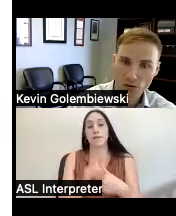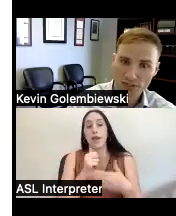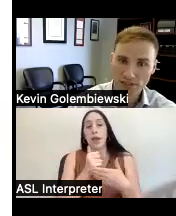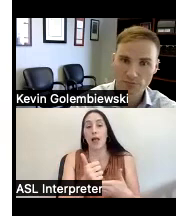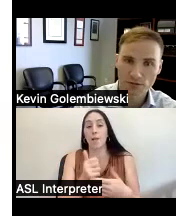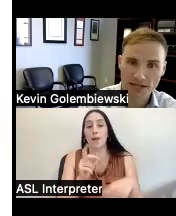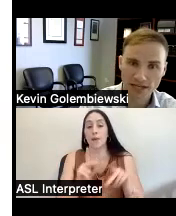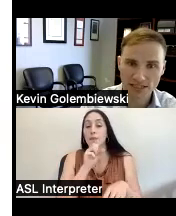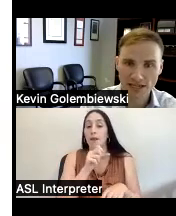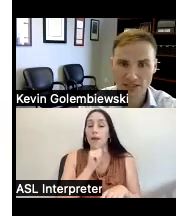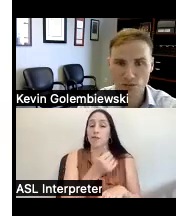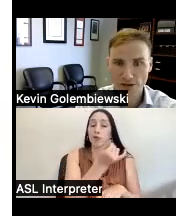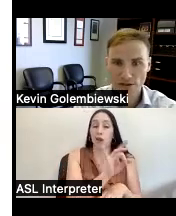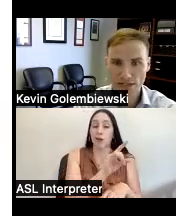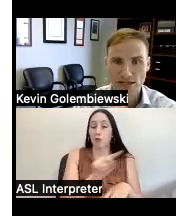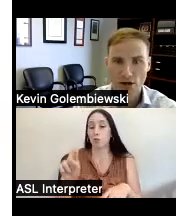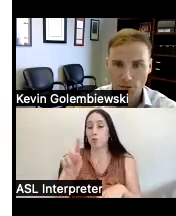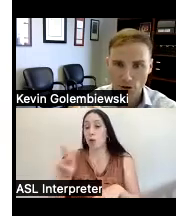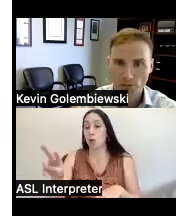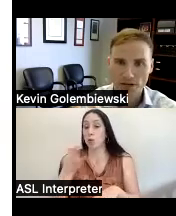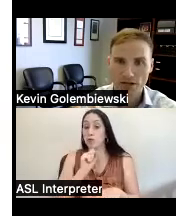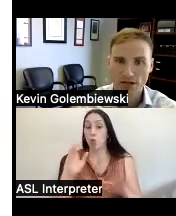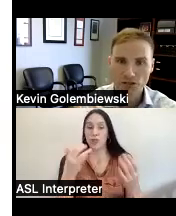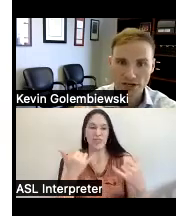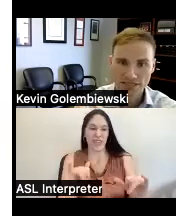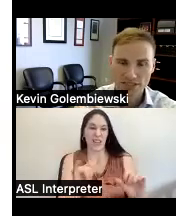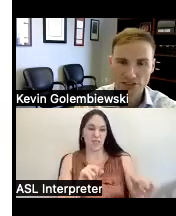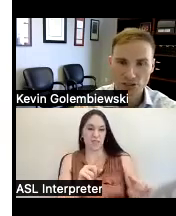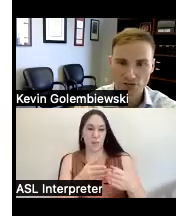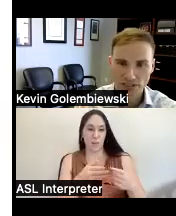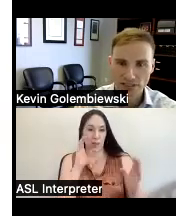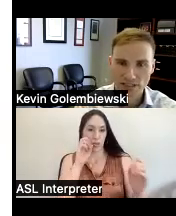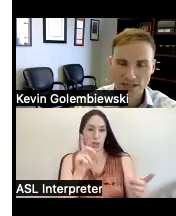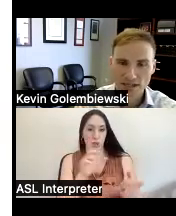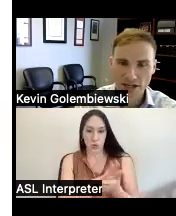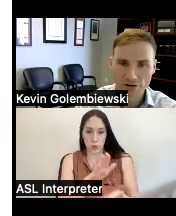olds who are still in public education with getting appropriate transition services and